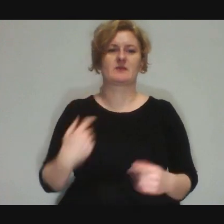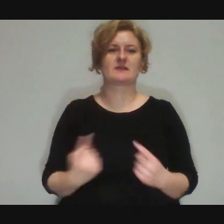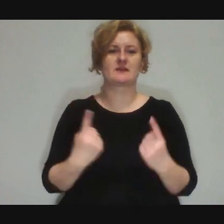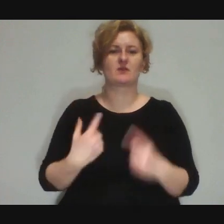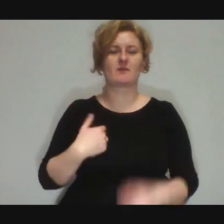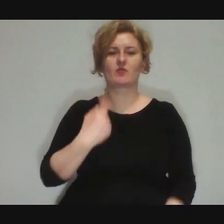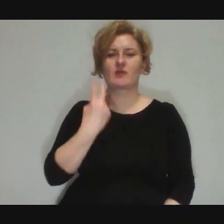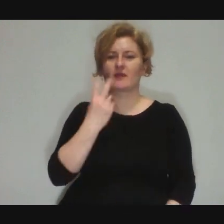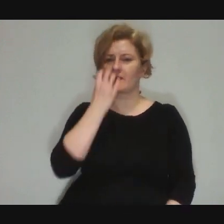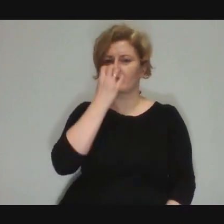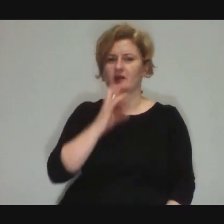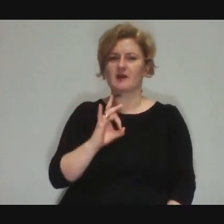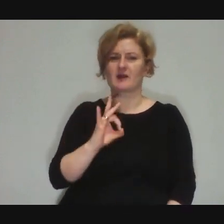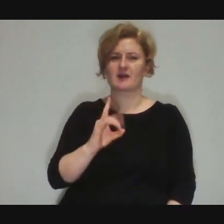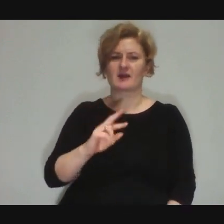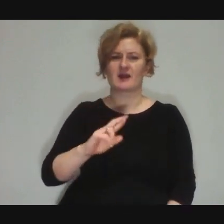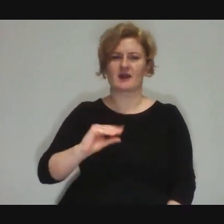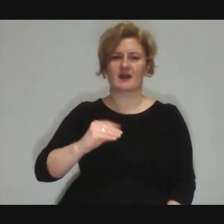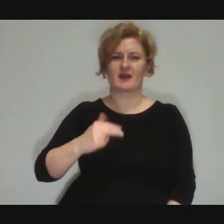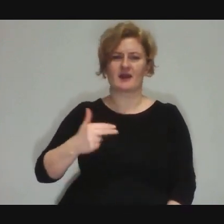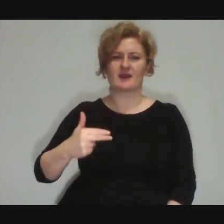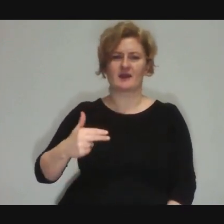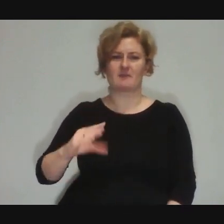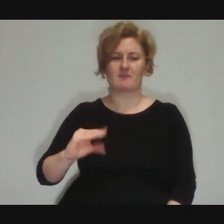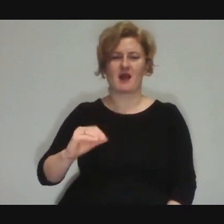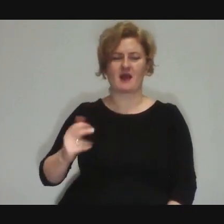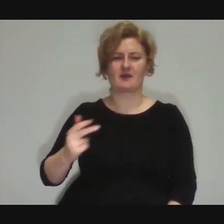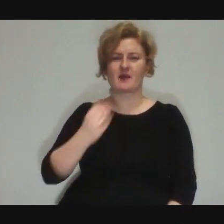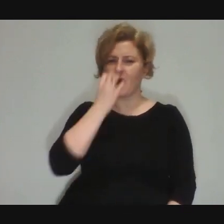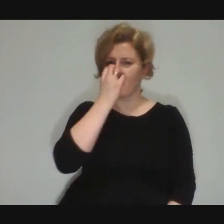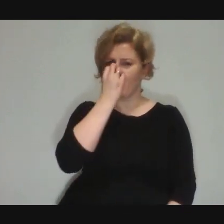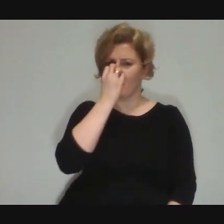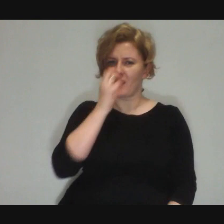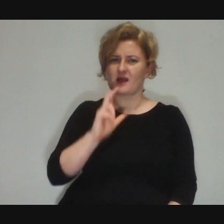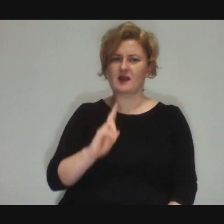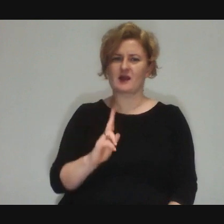I think it was GreenMan, and he wanted to take the guy's sport bag,